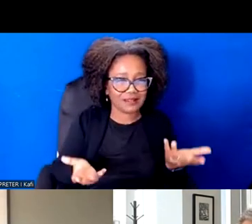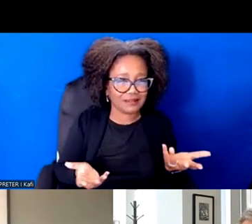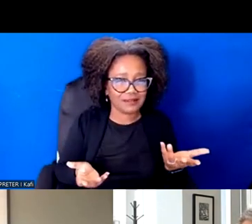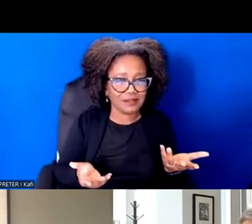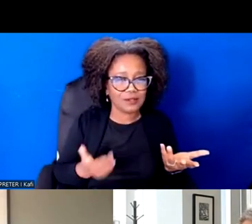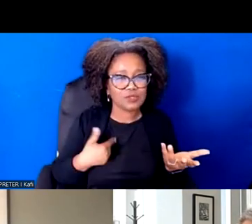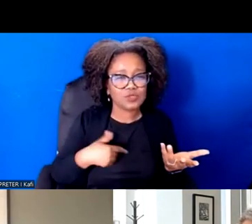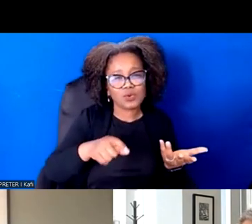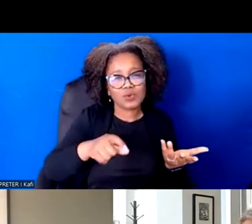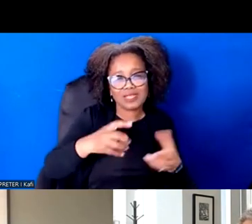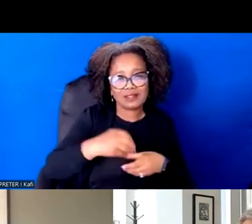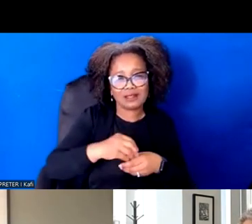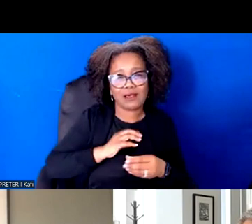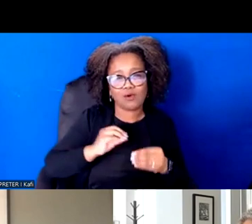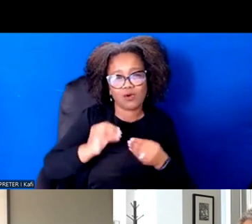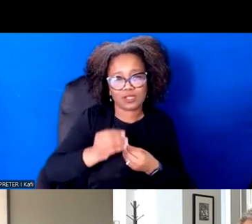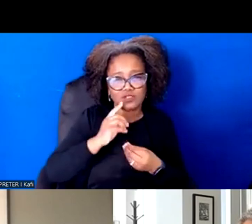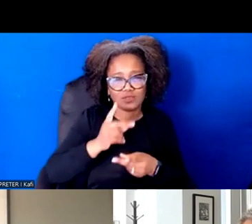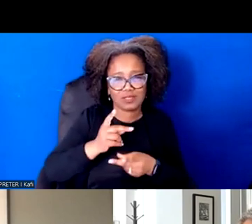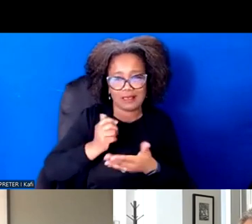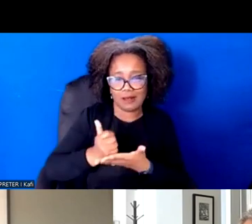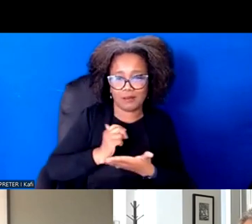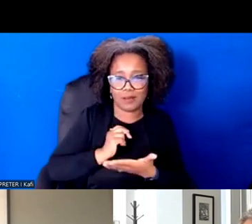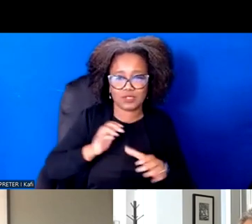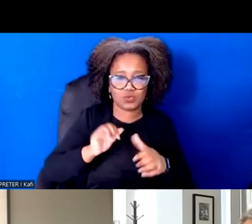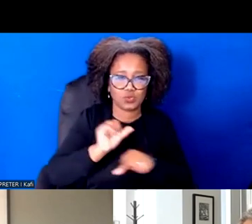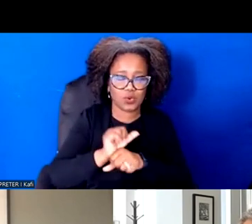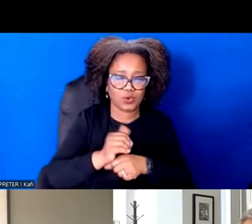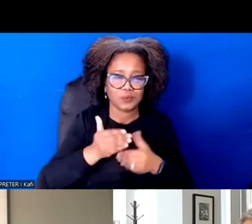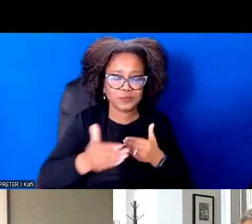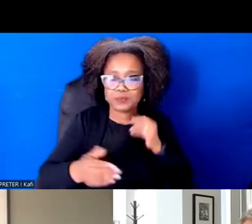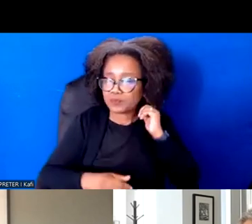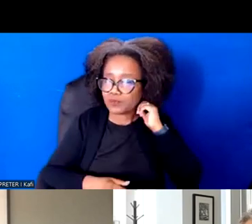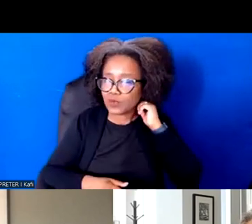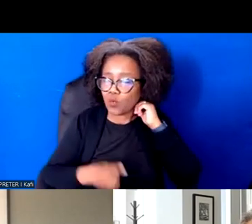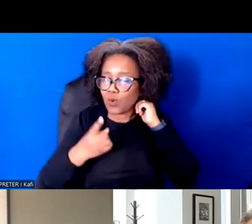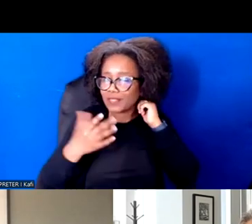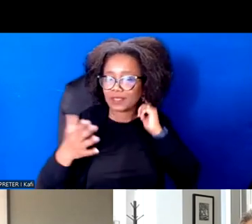I will say one bright spot I wanted to just share is that I do think that in the movement